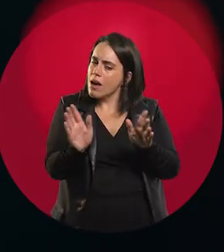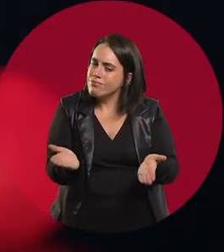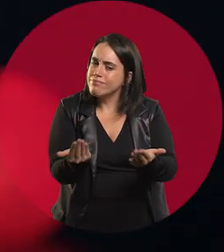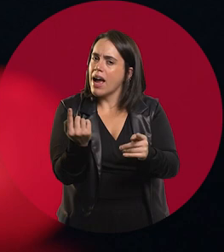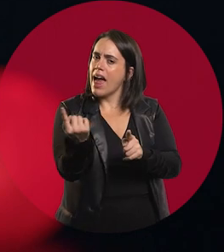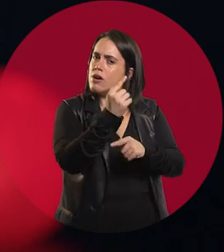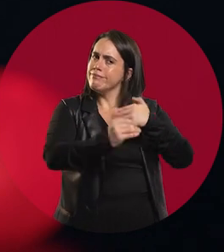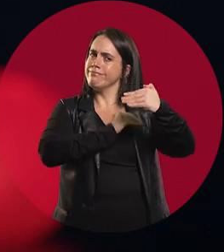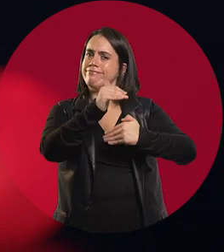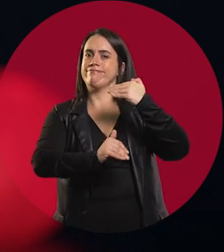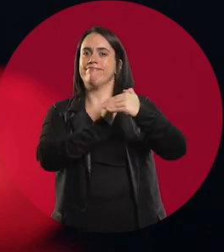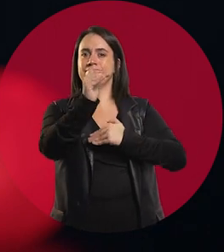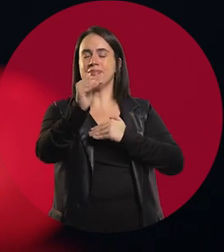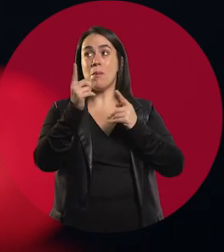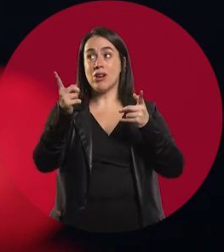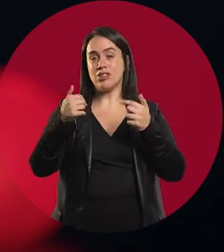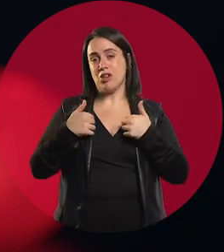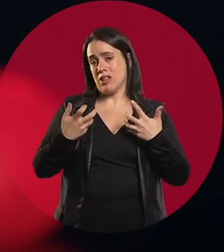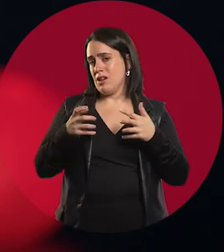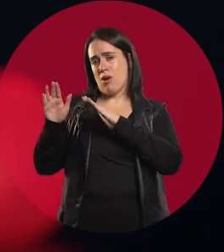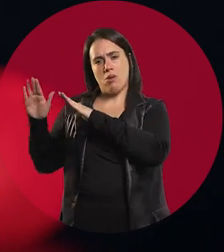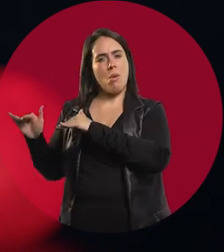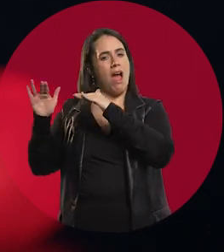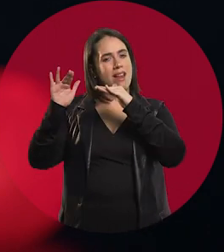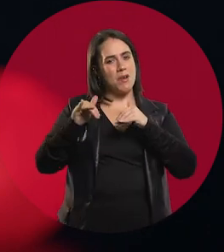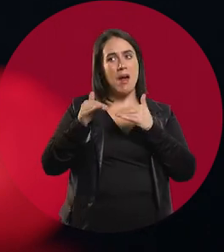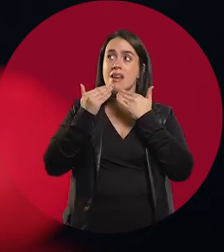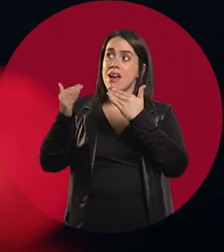And well, that spirit is what I tried